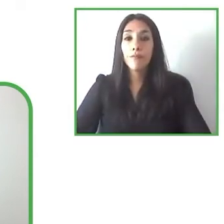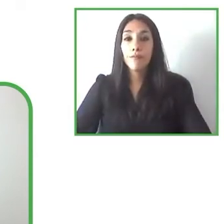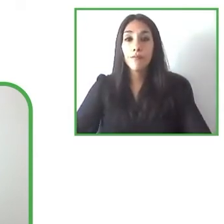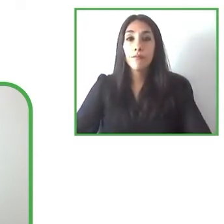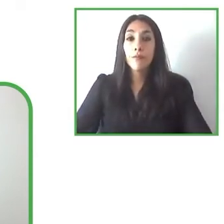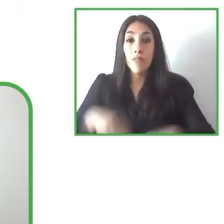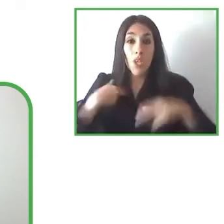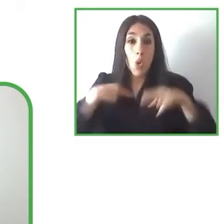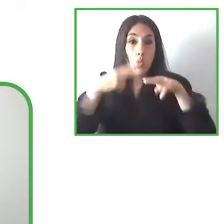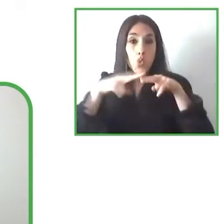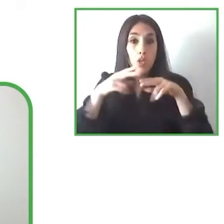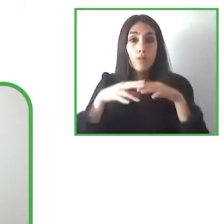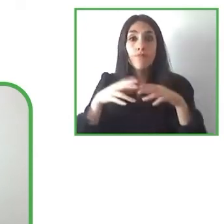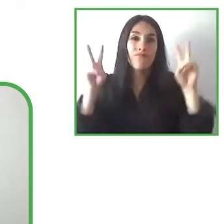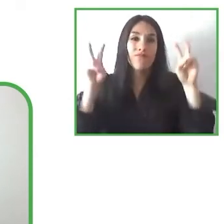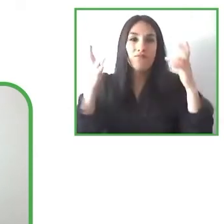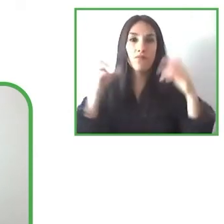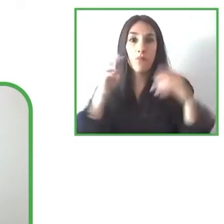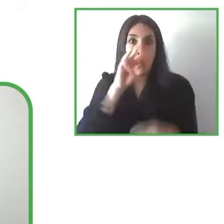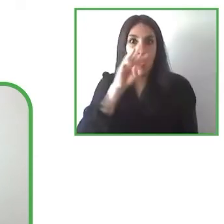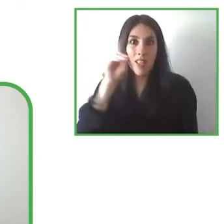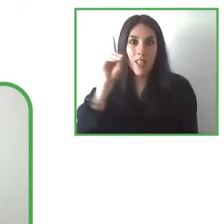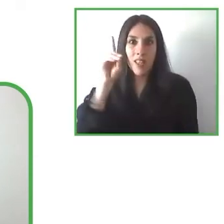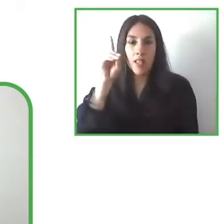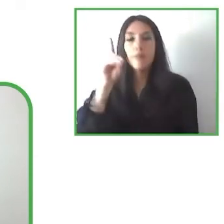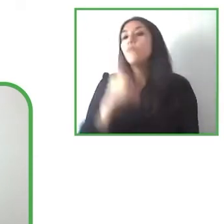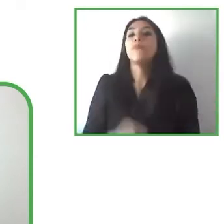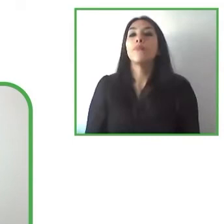comfortability of the user so our users are wearing the glasses